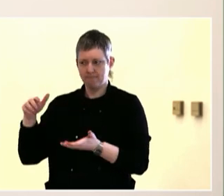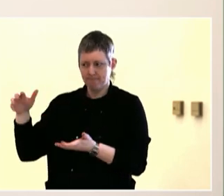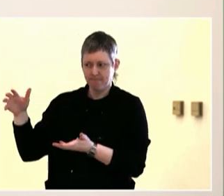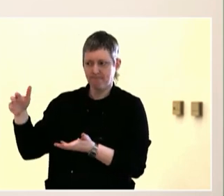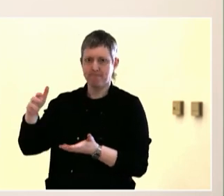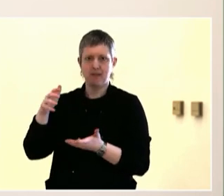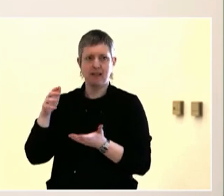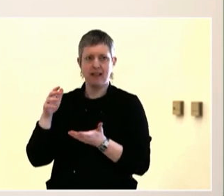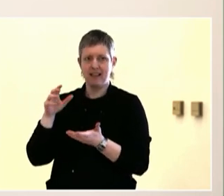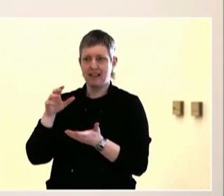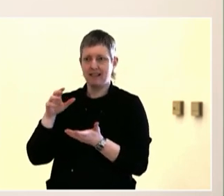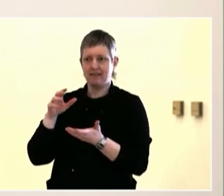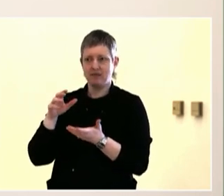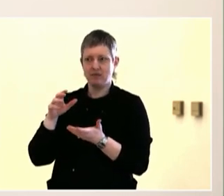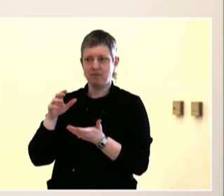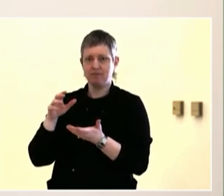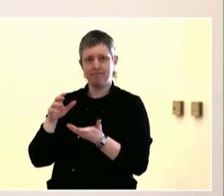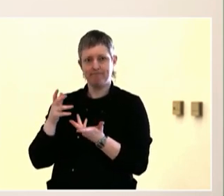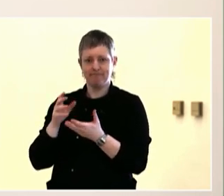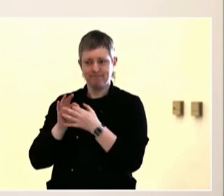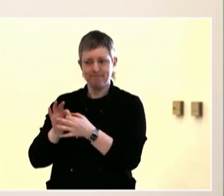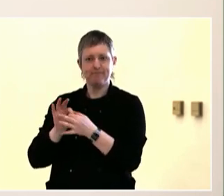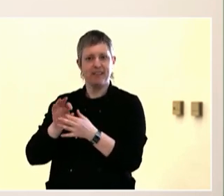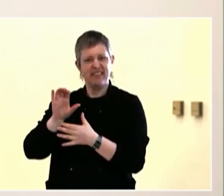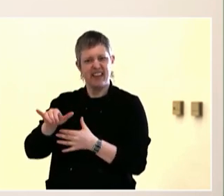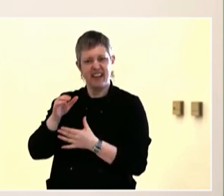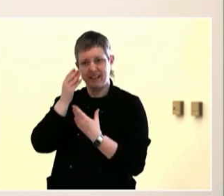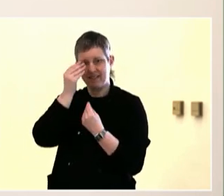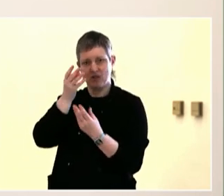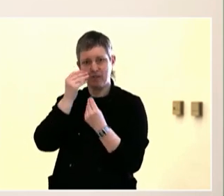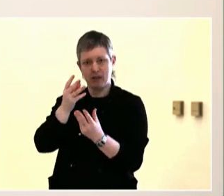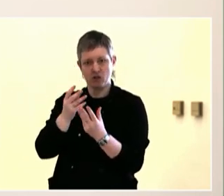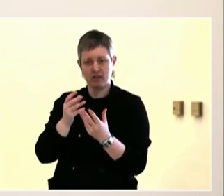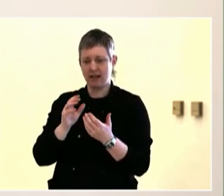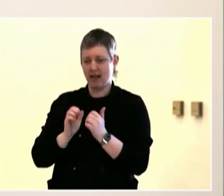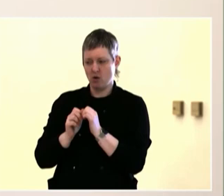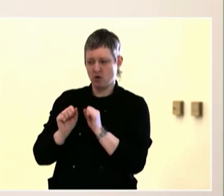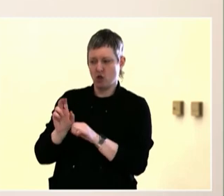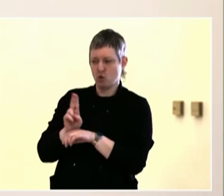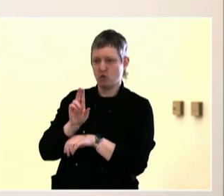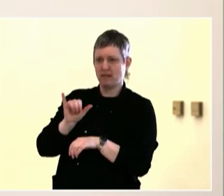And we owe it to them to build pathways to allow them to do that, and to listen to them and